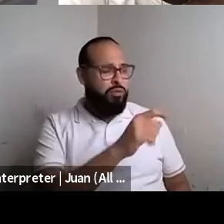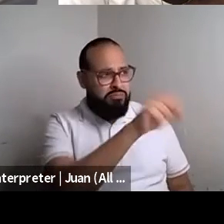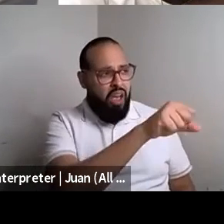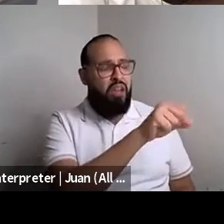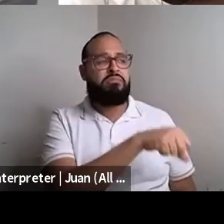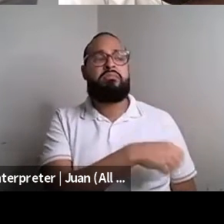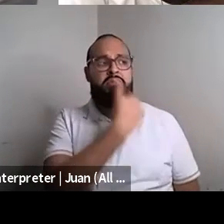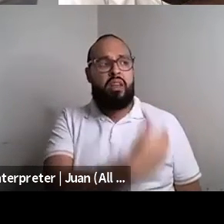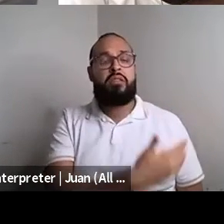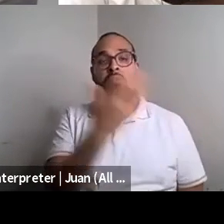Kenyon Farrow (he/him/his): Brian tears.